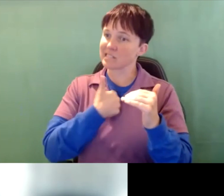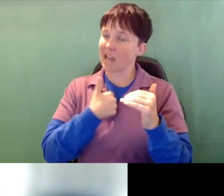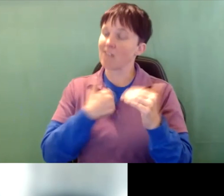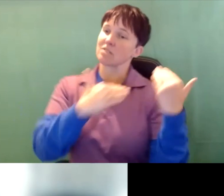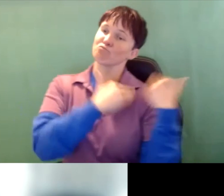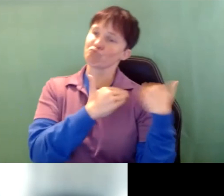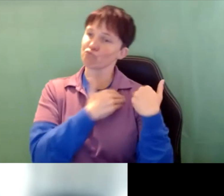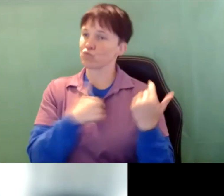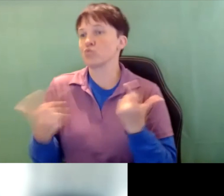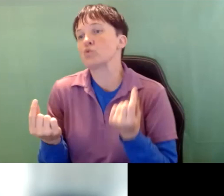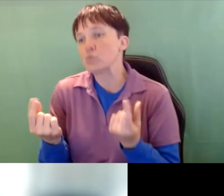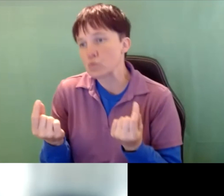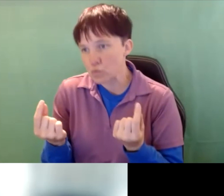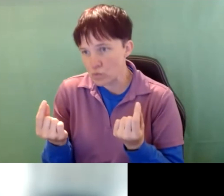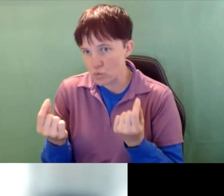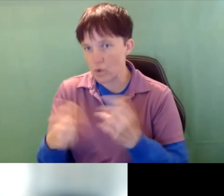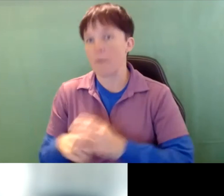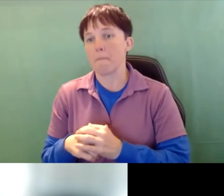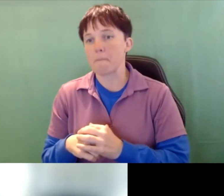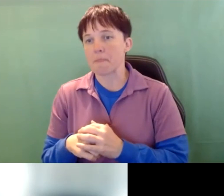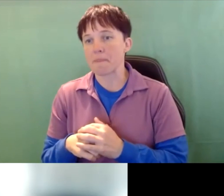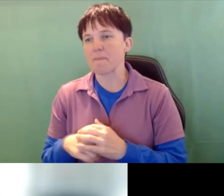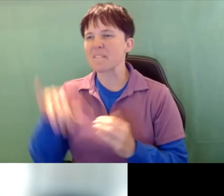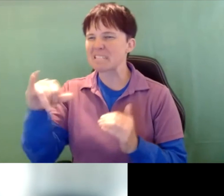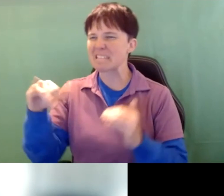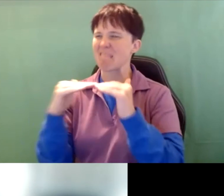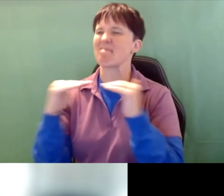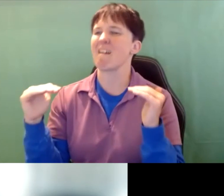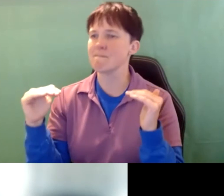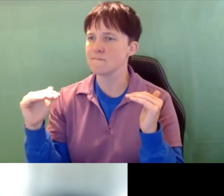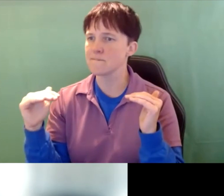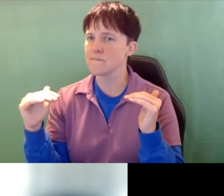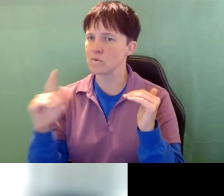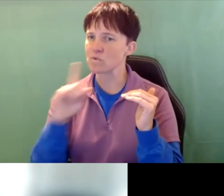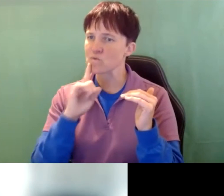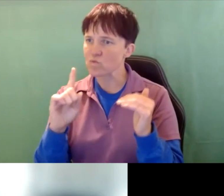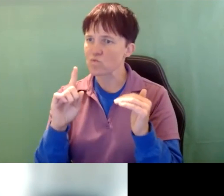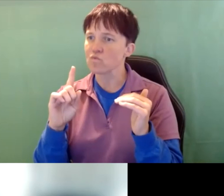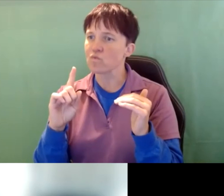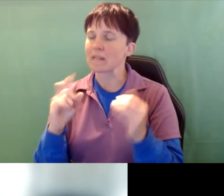So it it is that level that really makes us all do better.